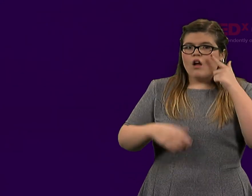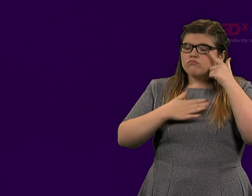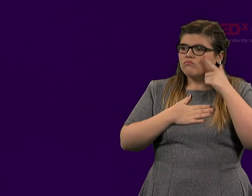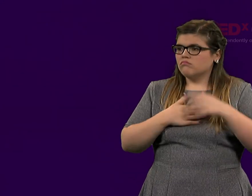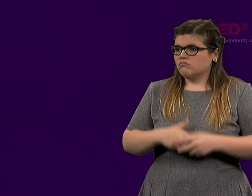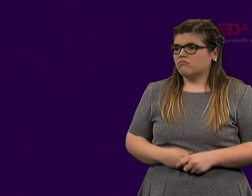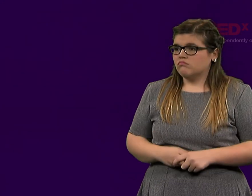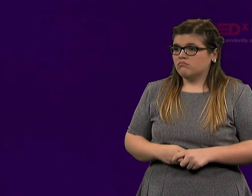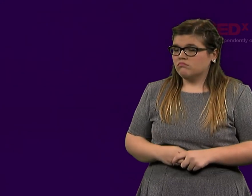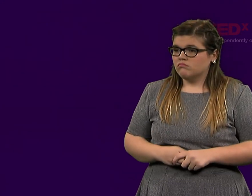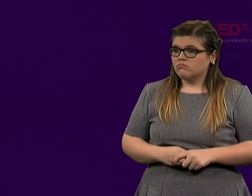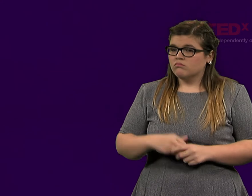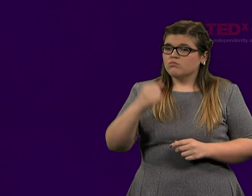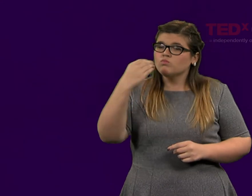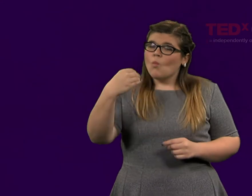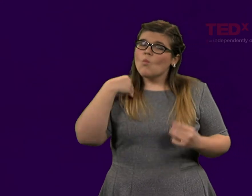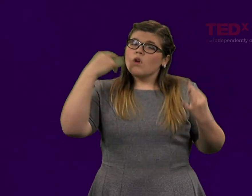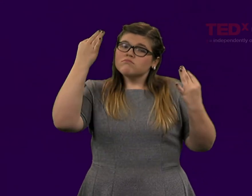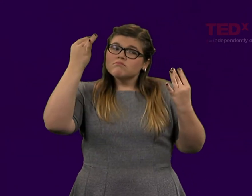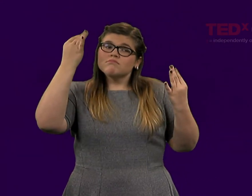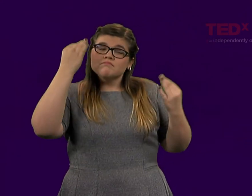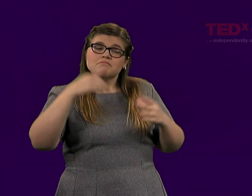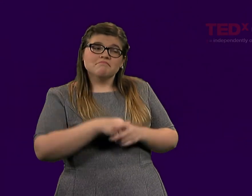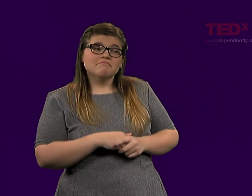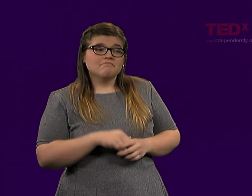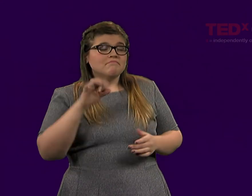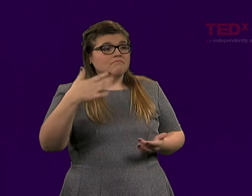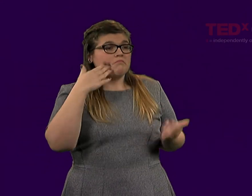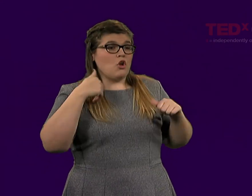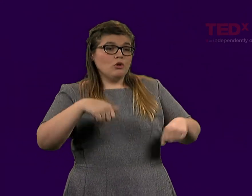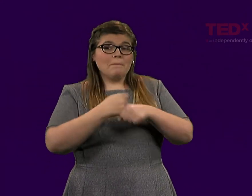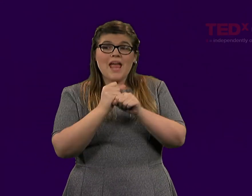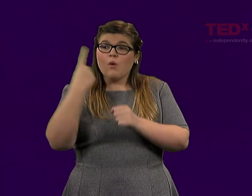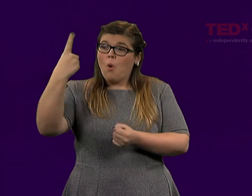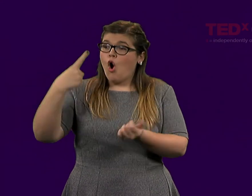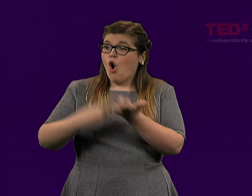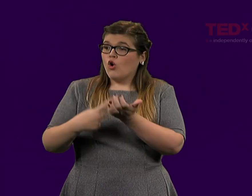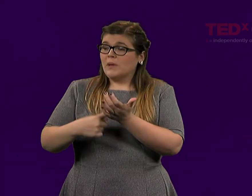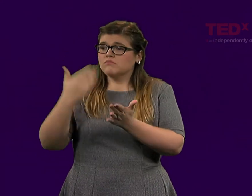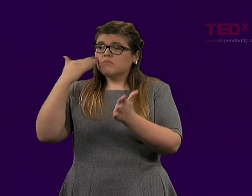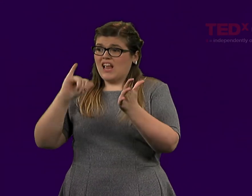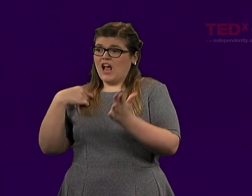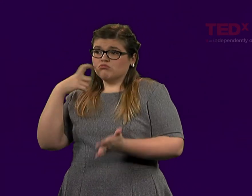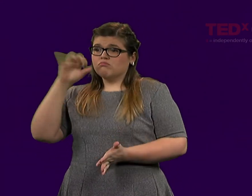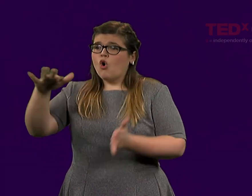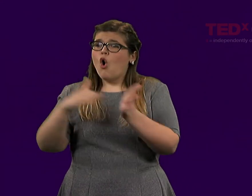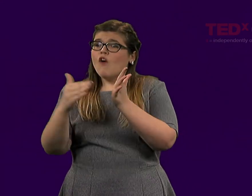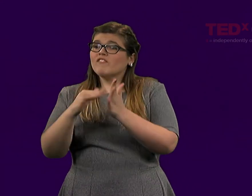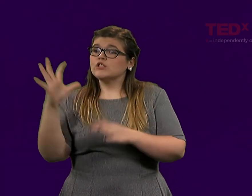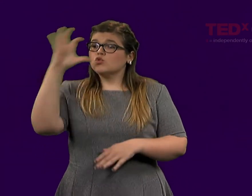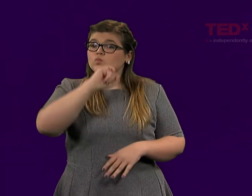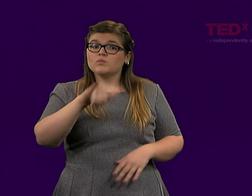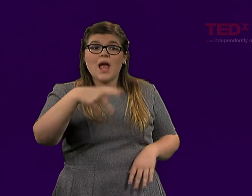and support that. I could make an argument that people often assume